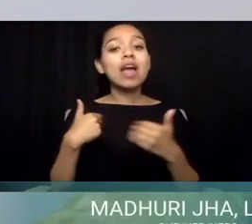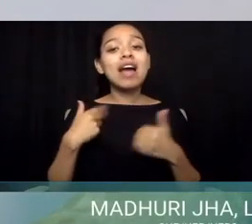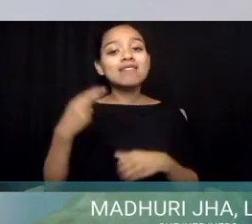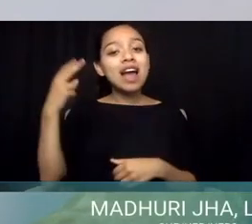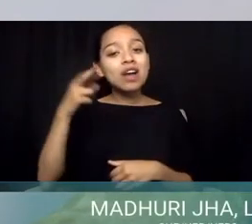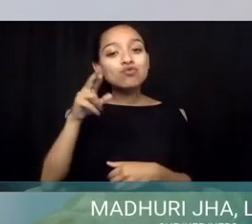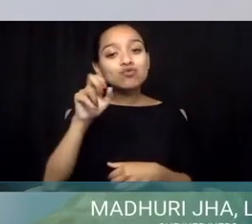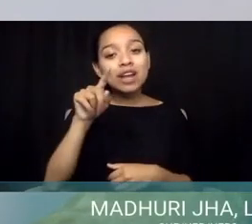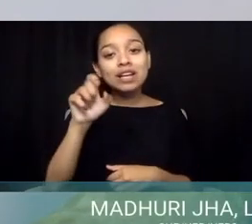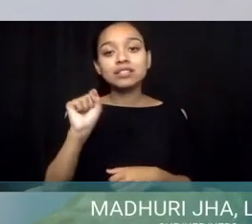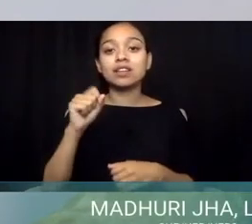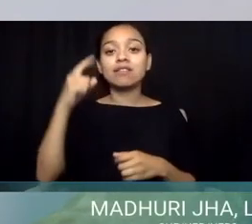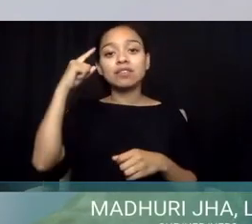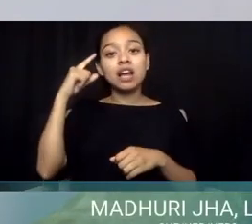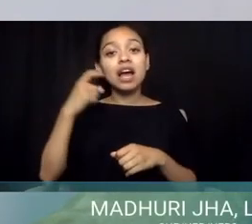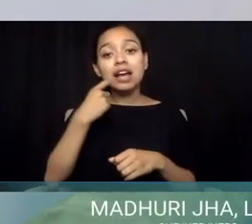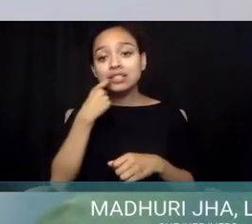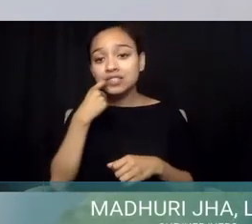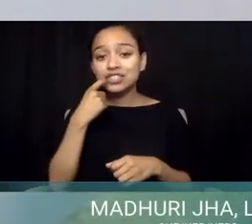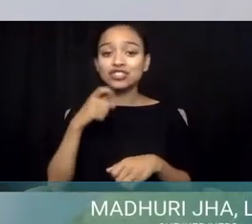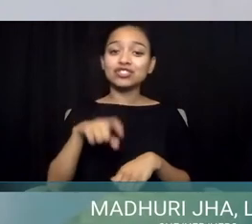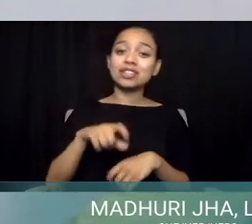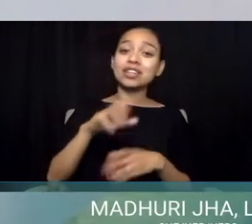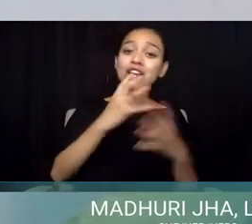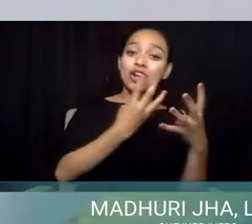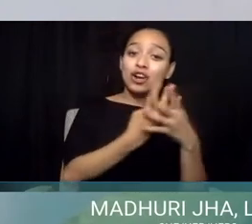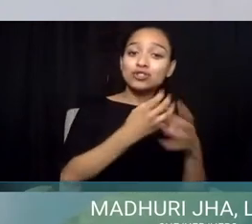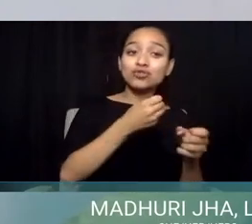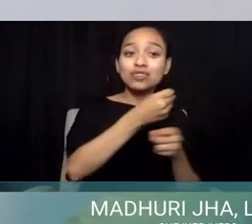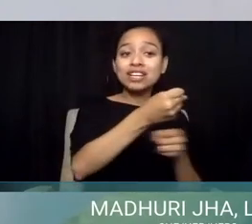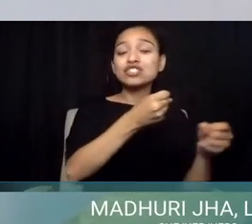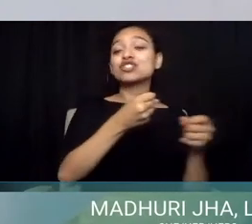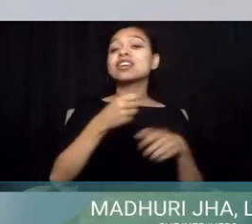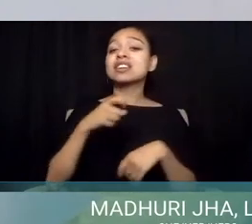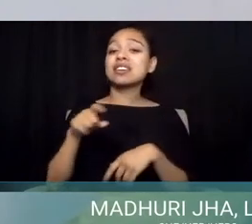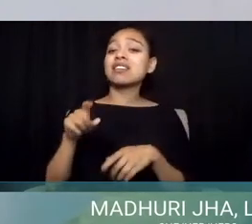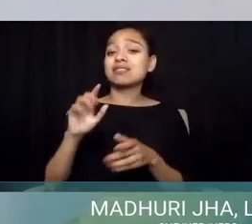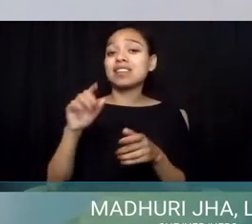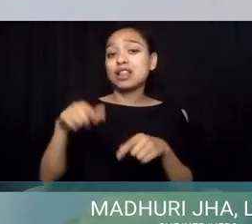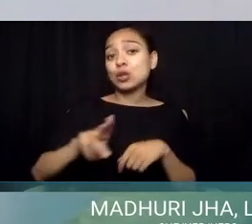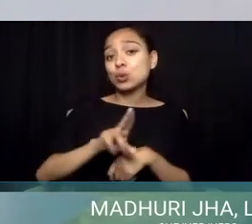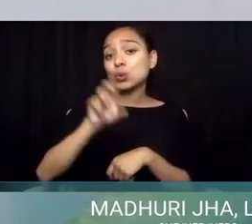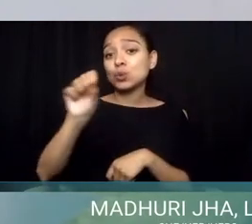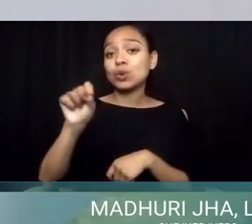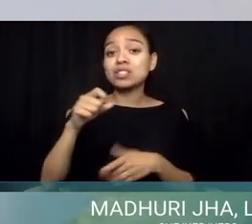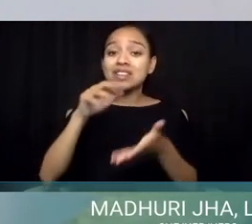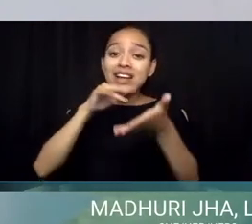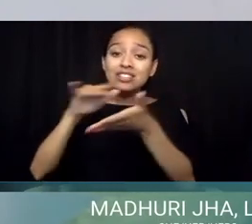than any other community in the U.S. A study conducted by HHS found that 82% of the surveyed facilities